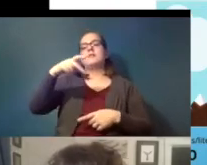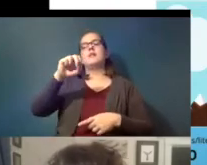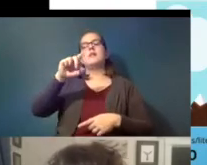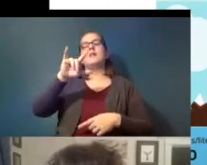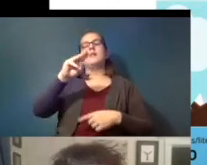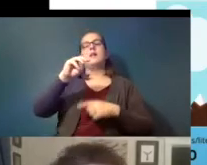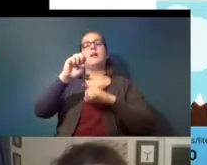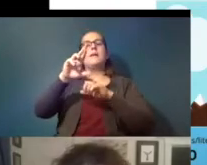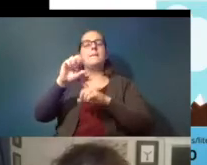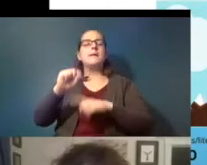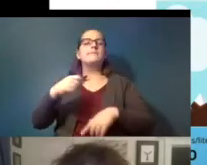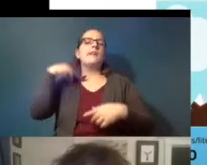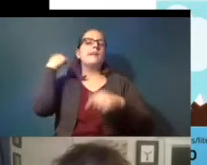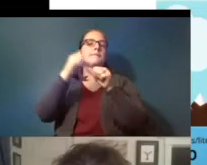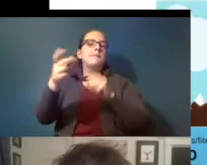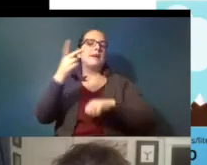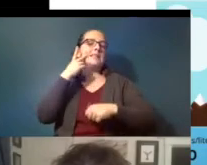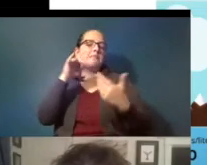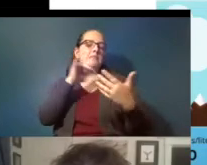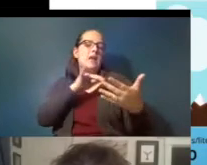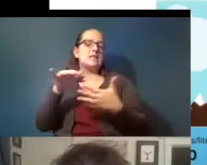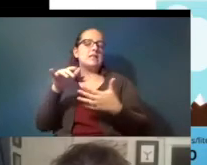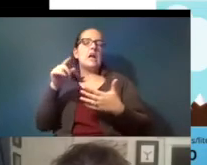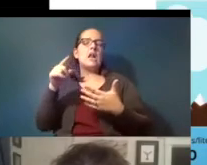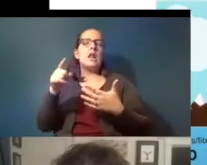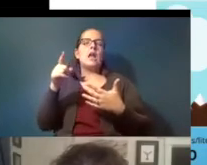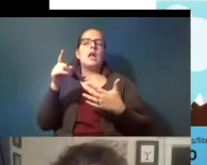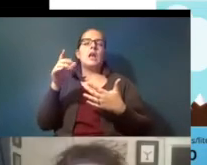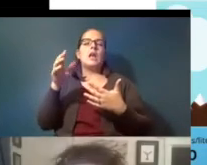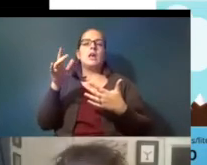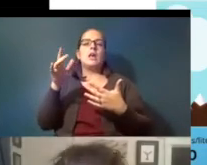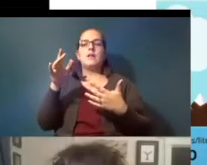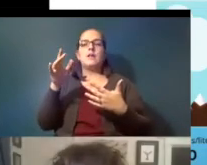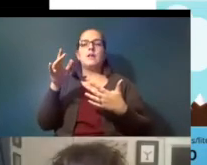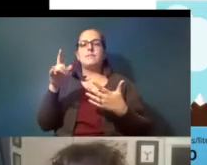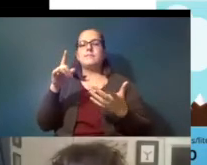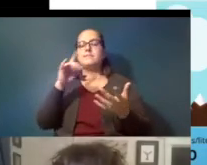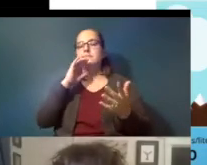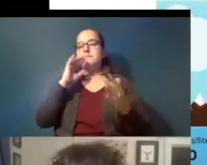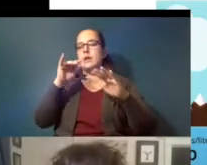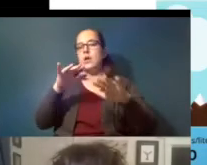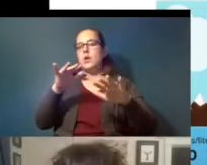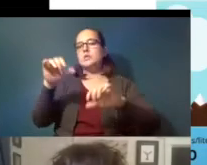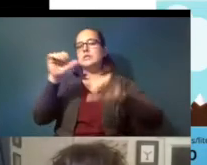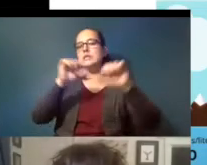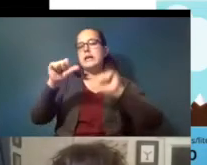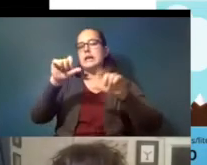i remember seeing a study at uh gosh it was the ocean sciences conference i guess last